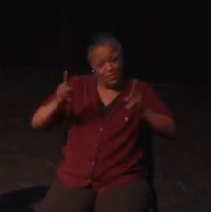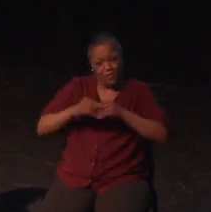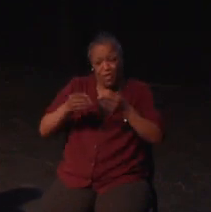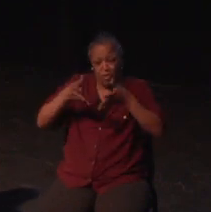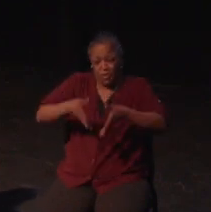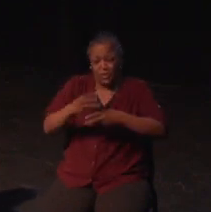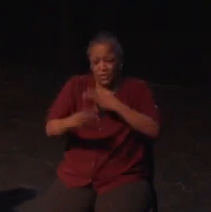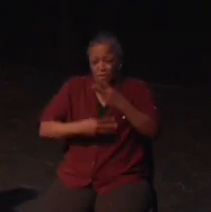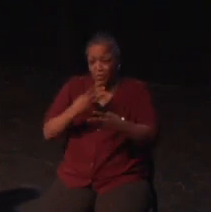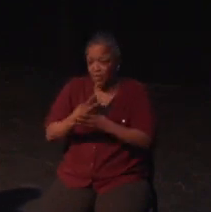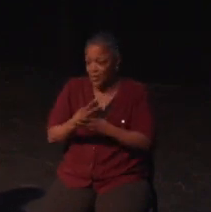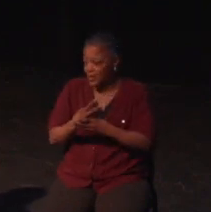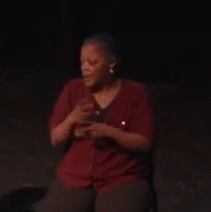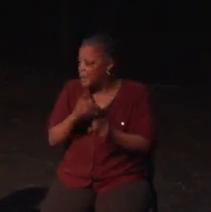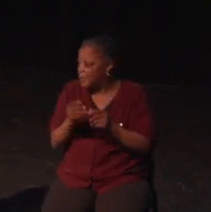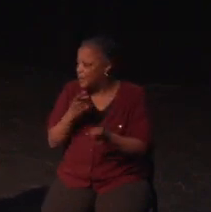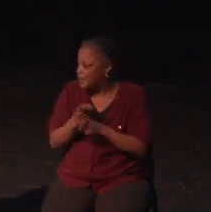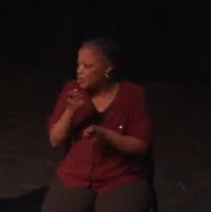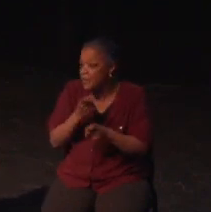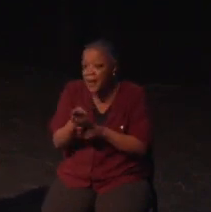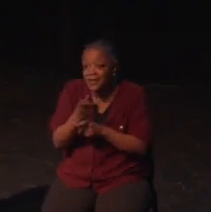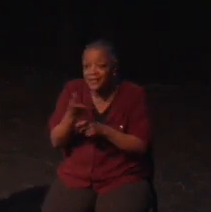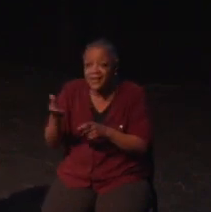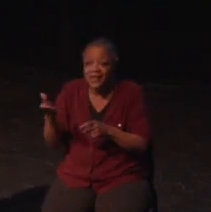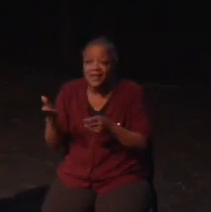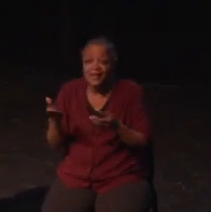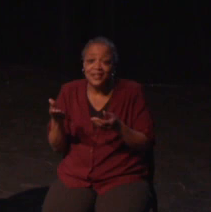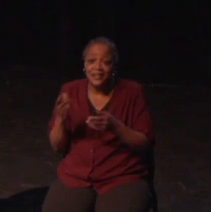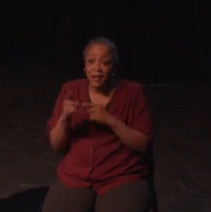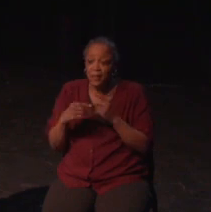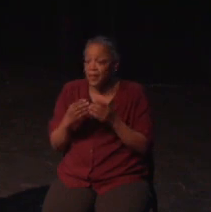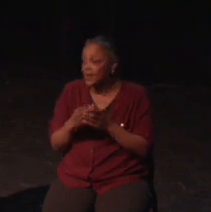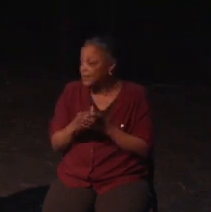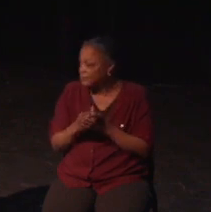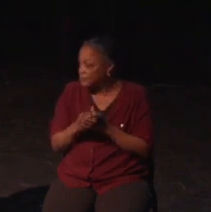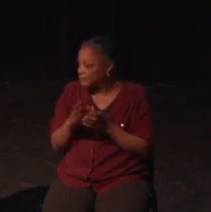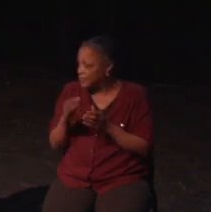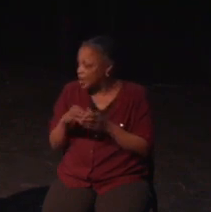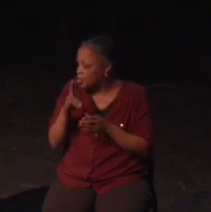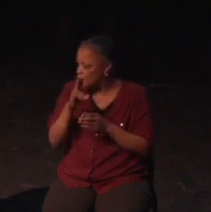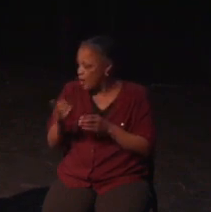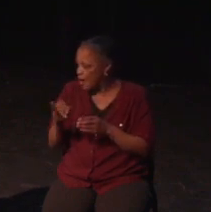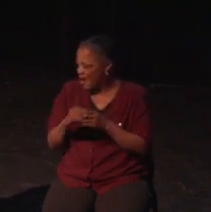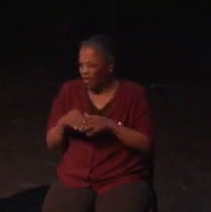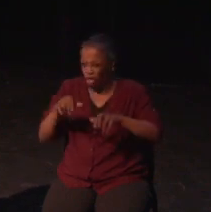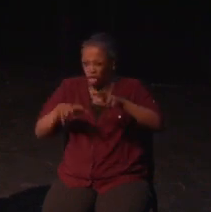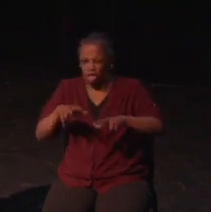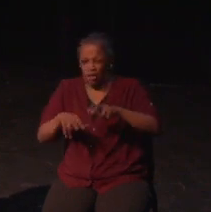It hasn't really been a big deal or anything.